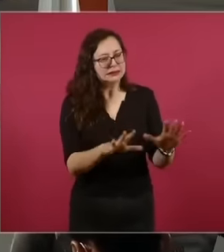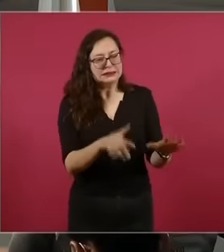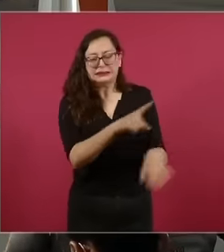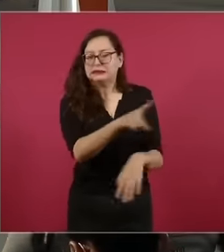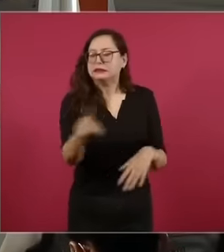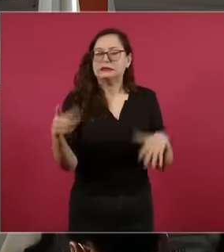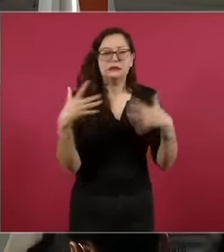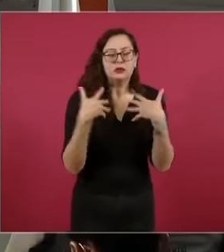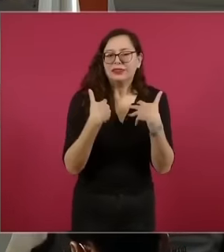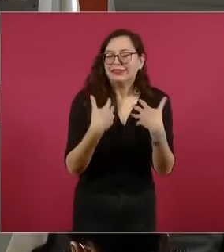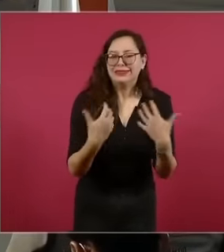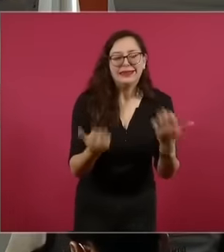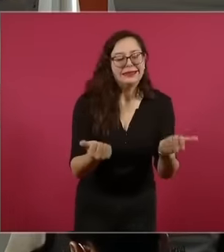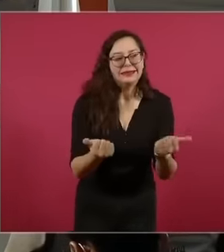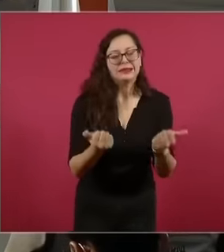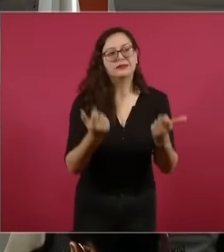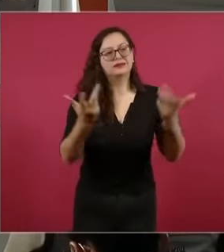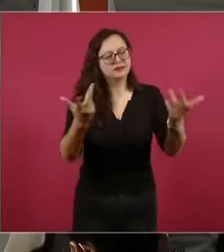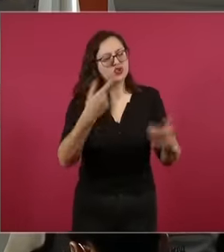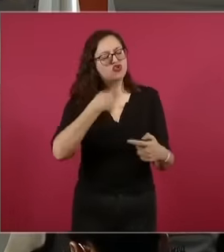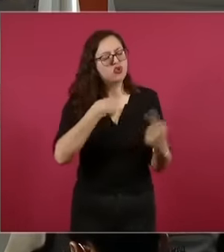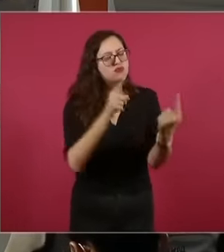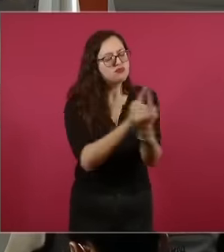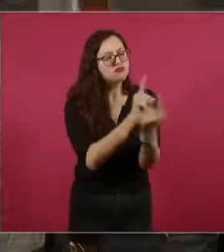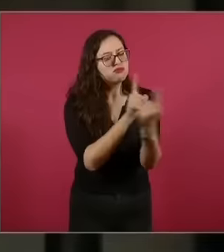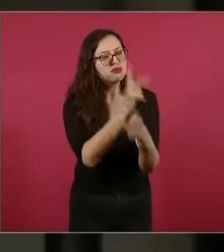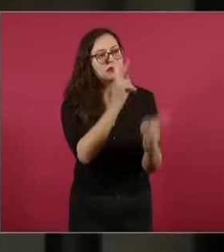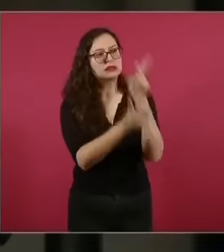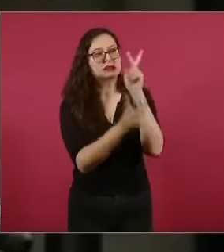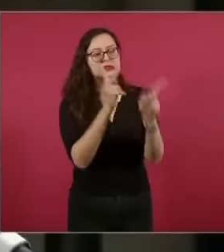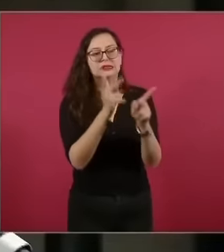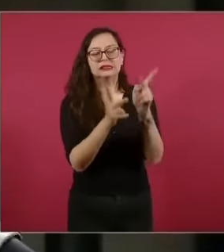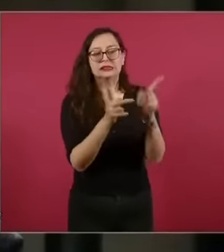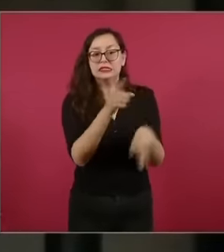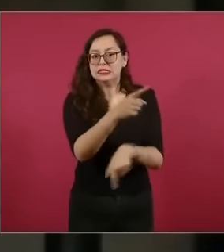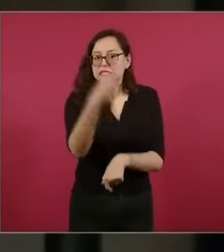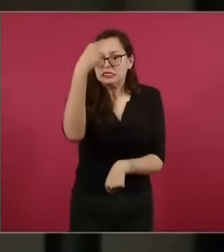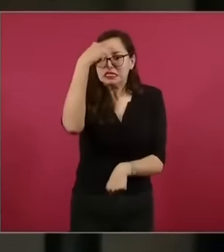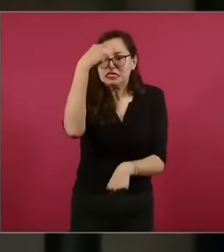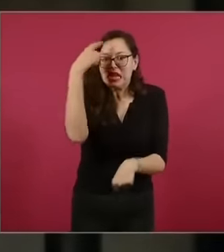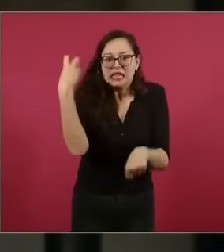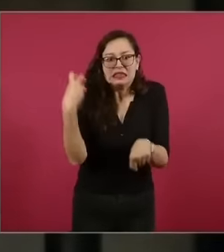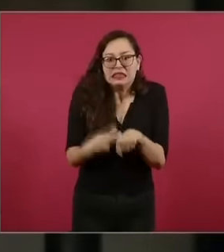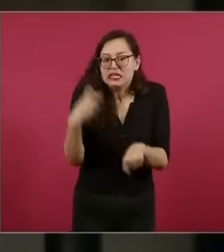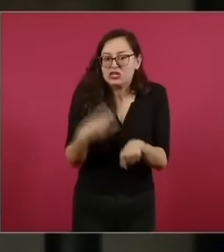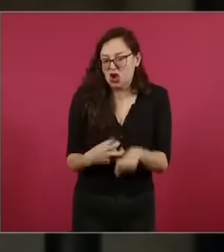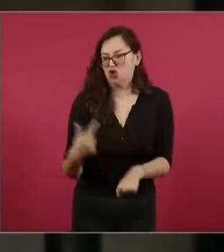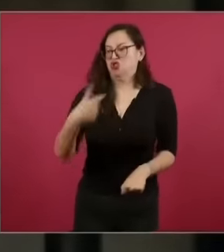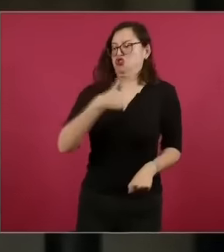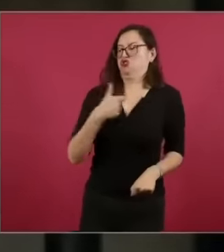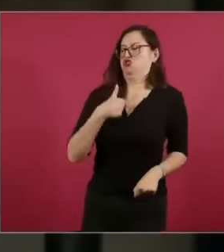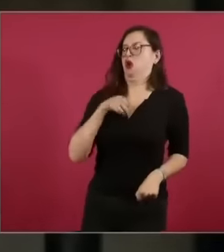cultural issue. I have spoken with them and they are people who foolishly want to perceive themselves as the